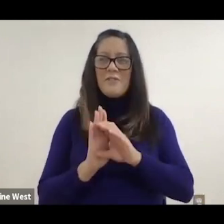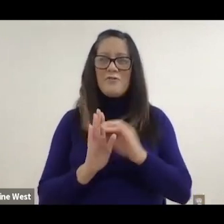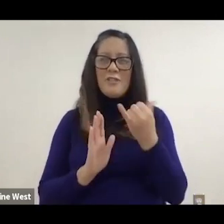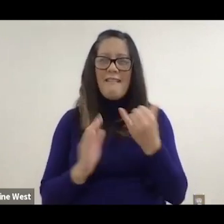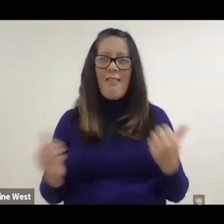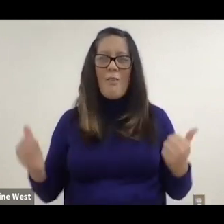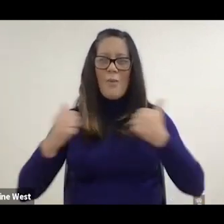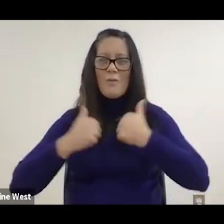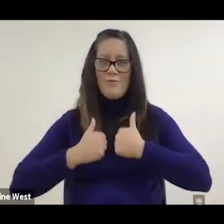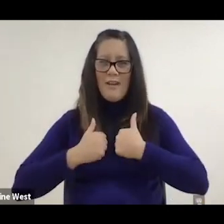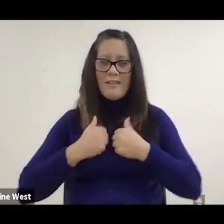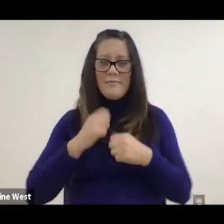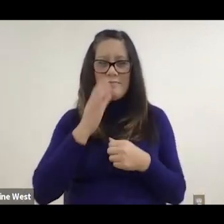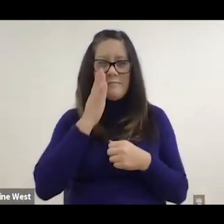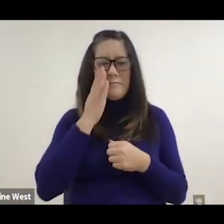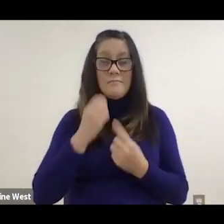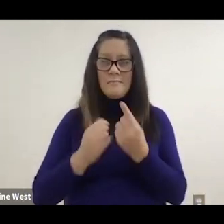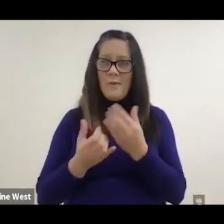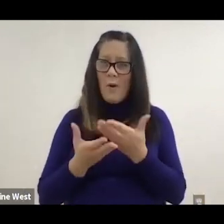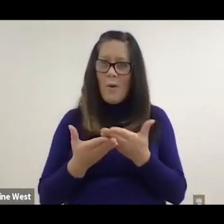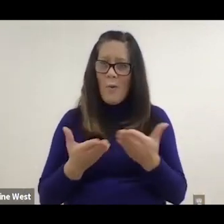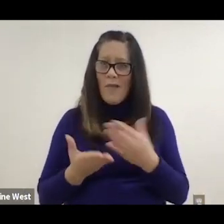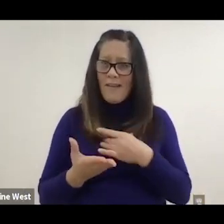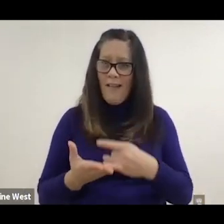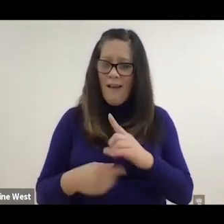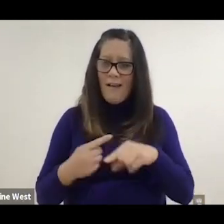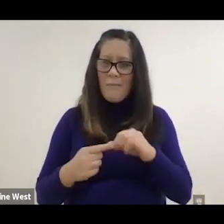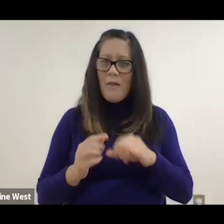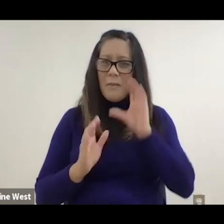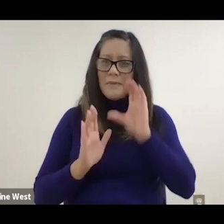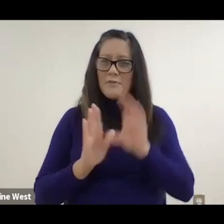the yellow jacket on and one of the things I like about that particular